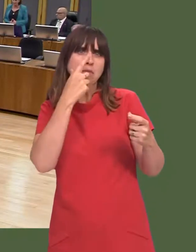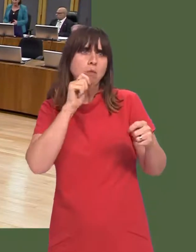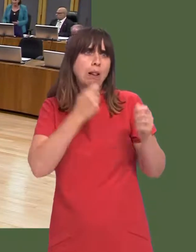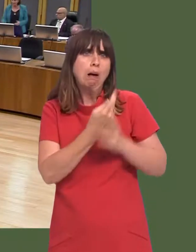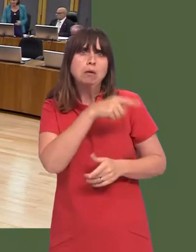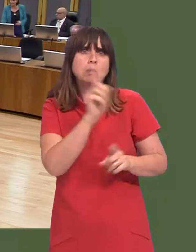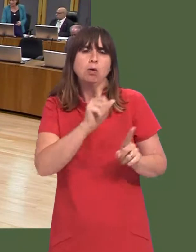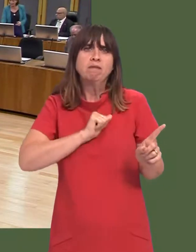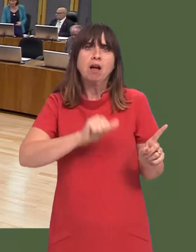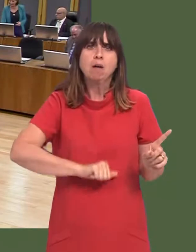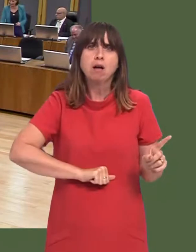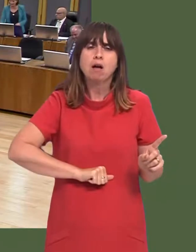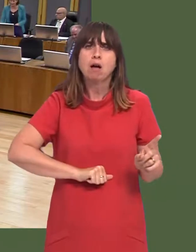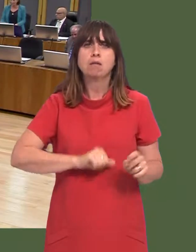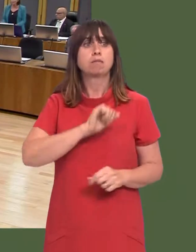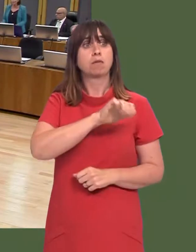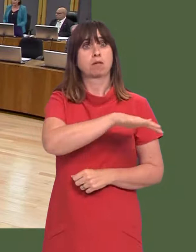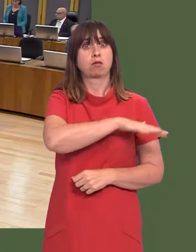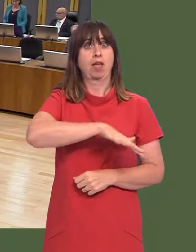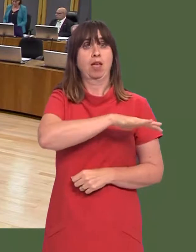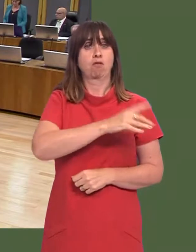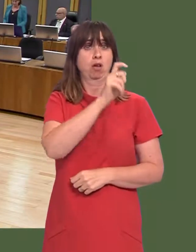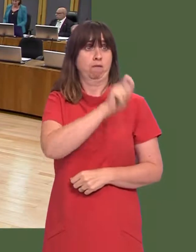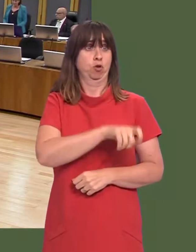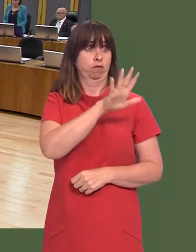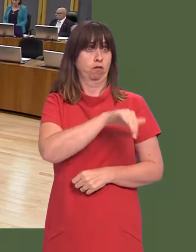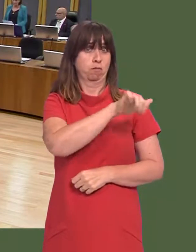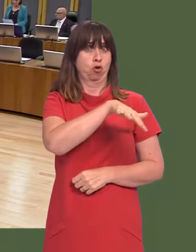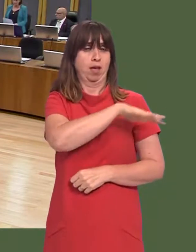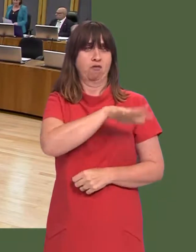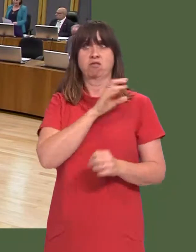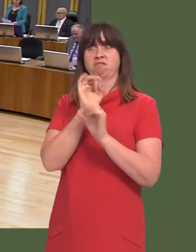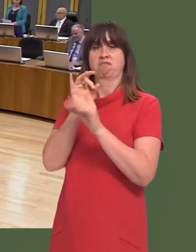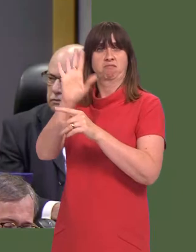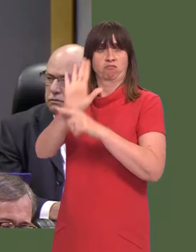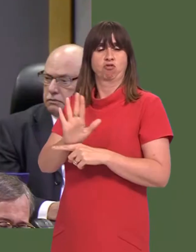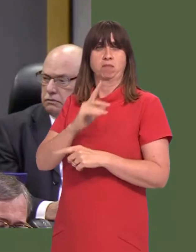Now, as Mr Jacob Anthony from your constituency said on the programme, the EU has